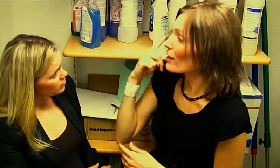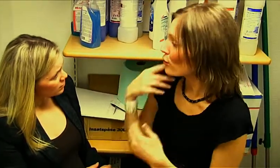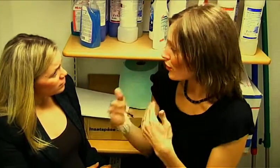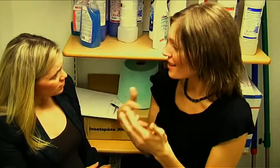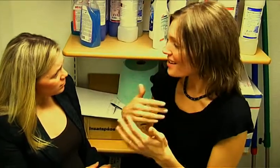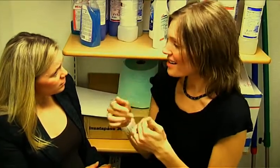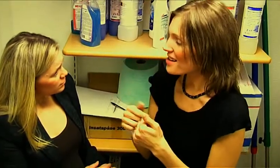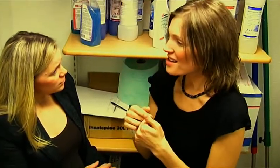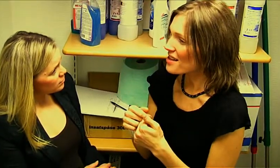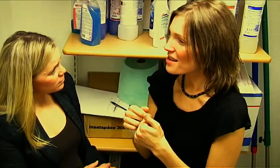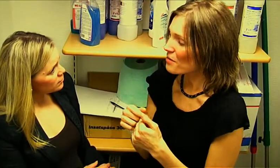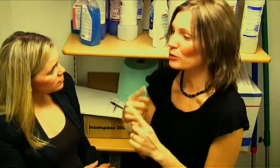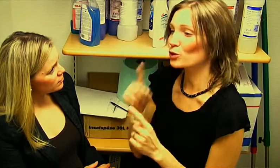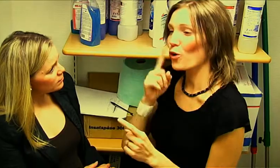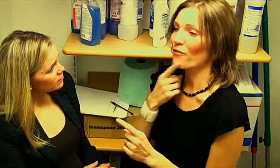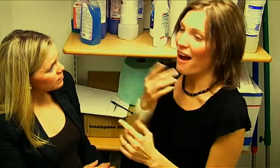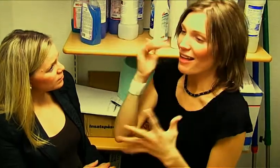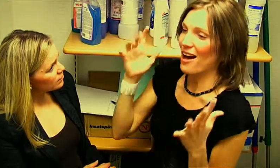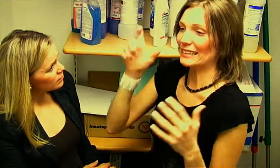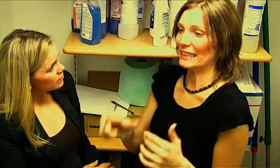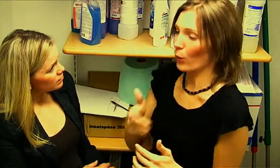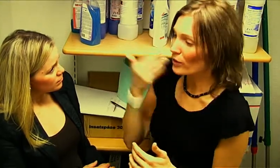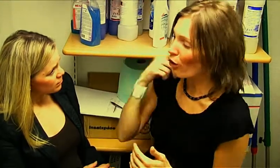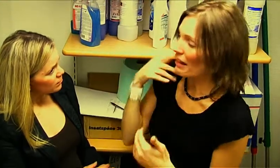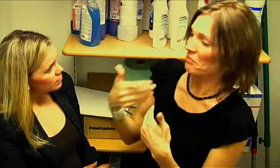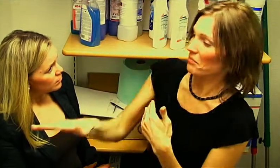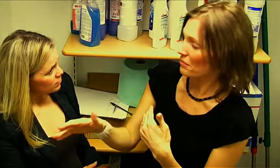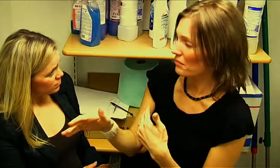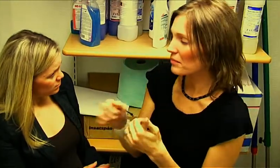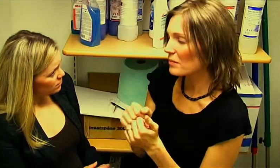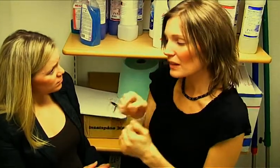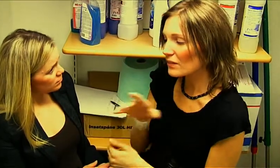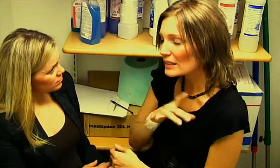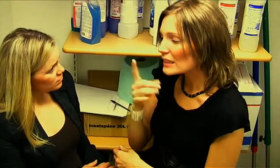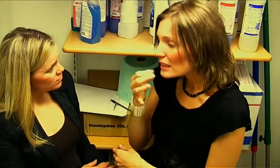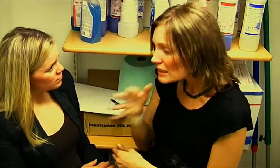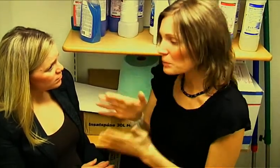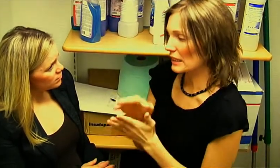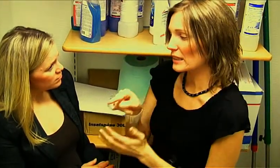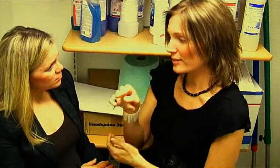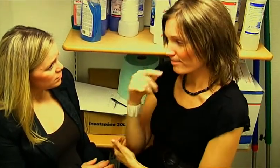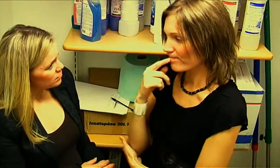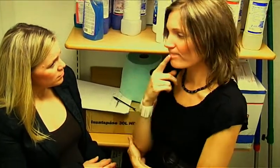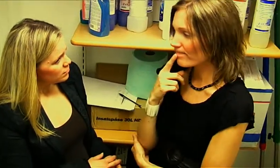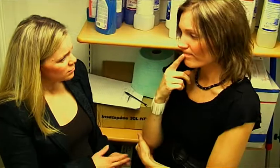that hearing can do and that deaf can manage themselves without hearing people. But there's a risk with this.